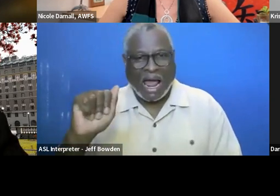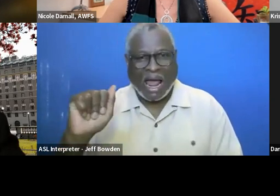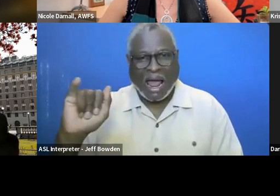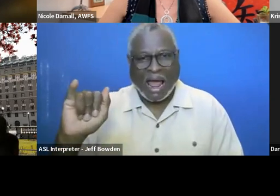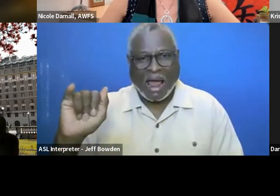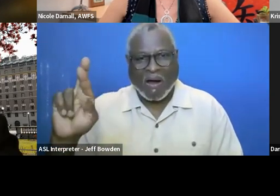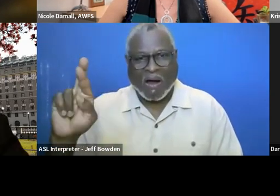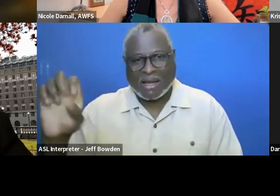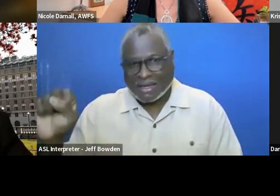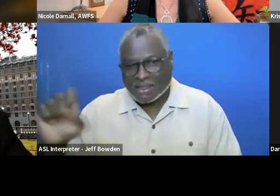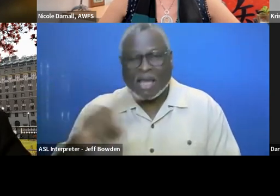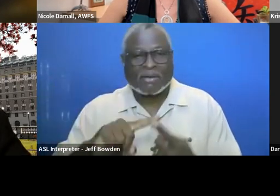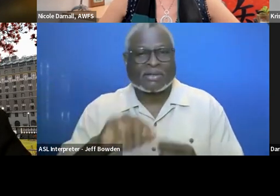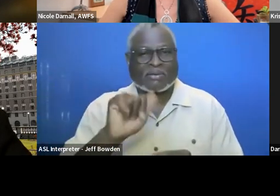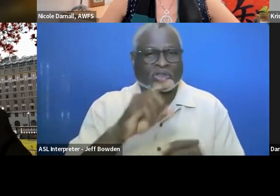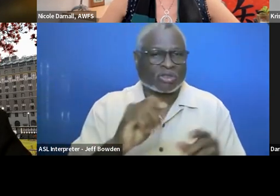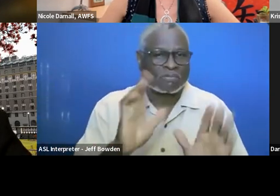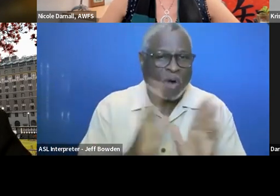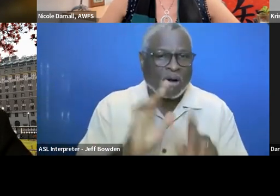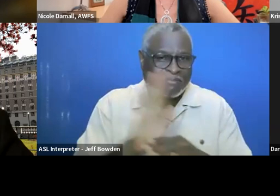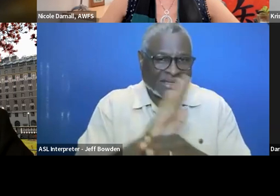some at the Treasury level and the Small Business Administration,